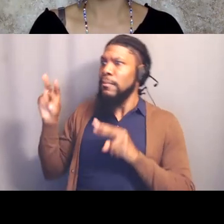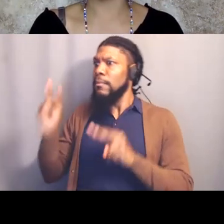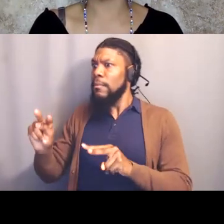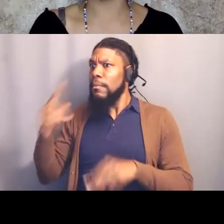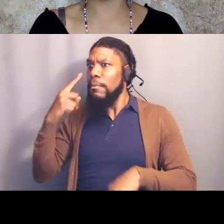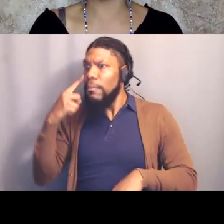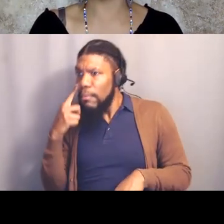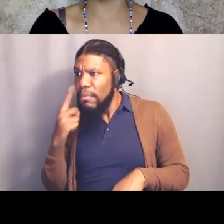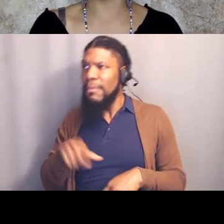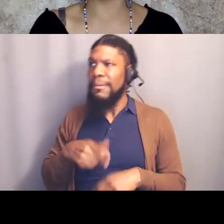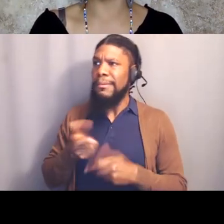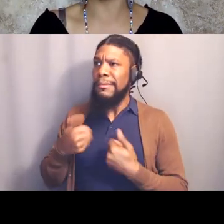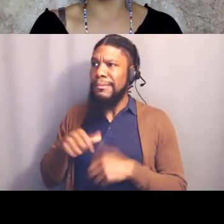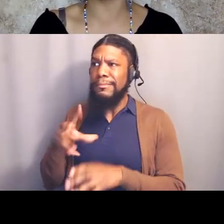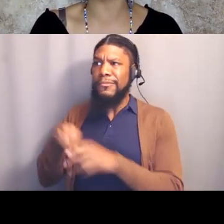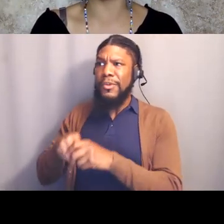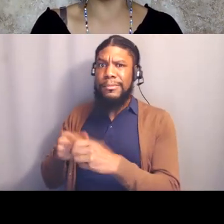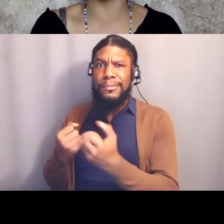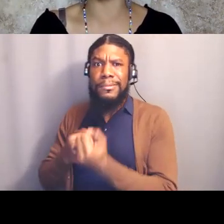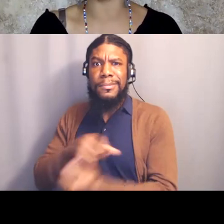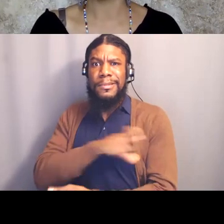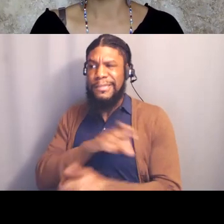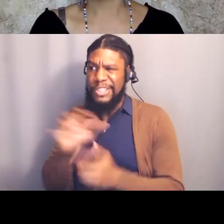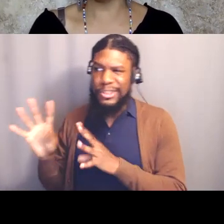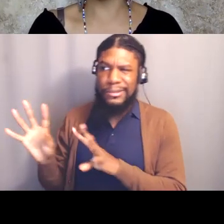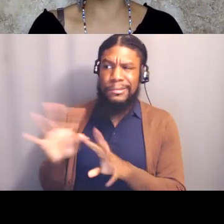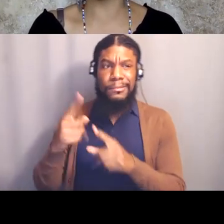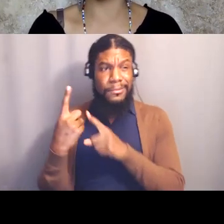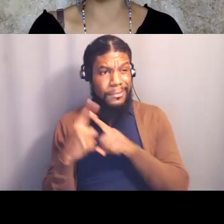And when Eric Anderson heard his nephew say this to him,